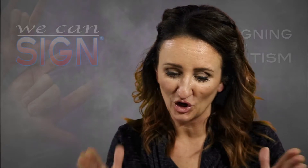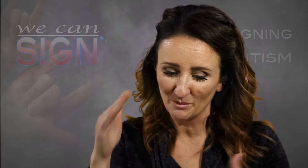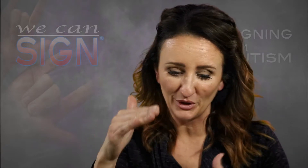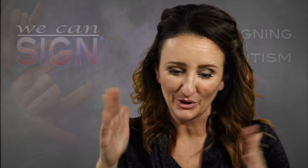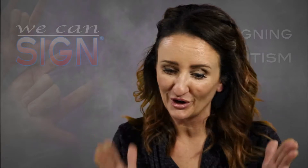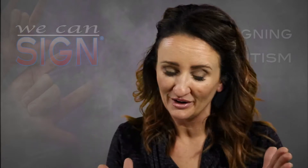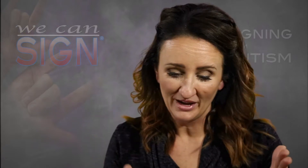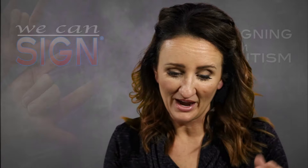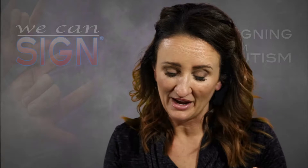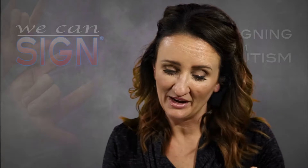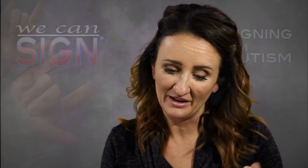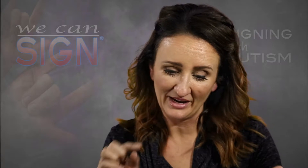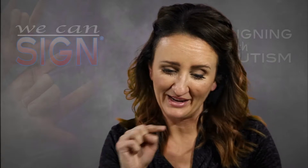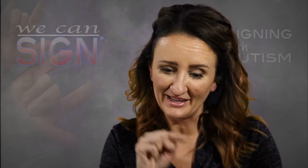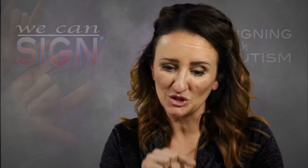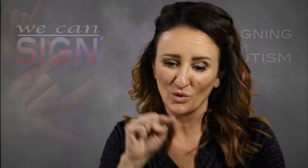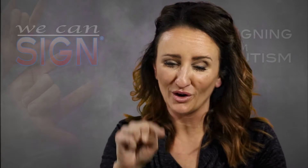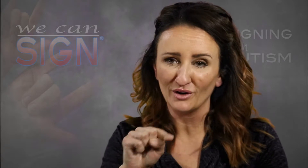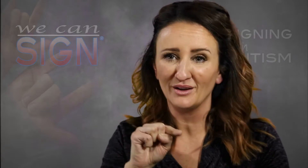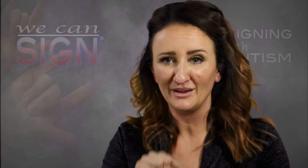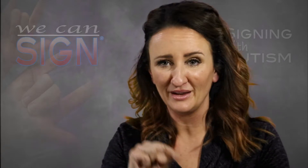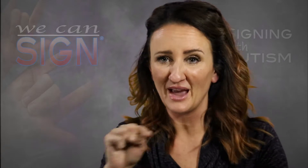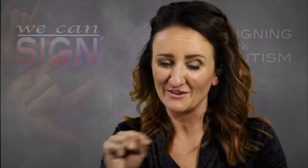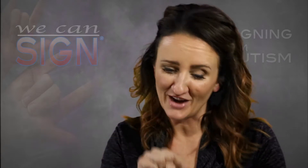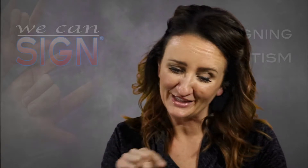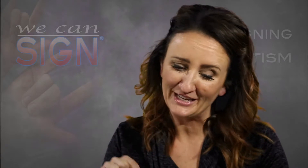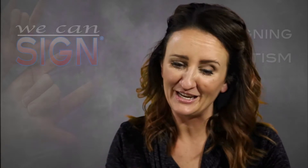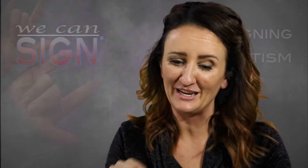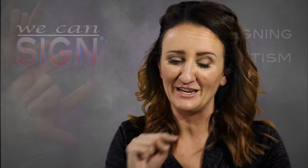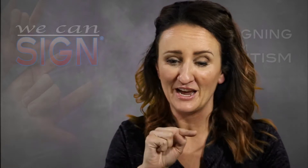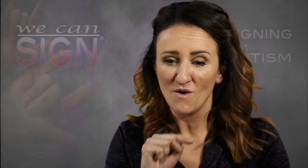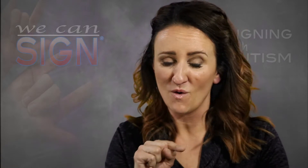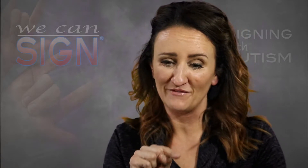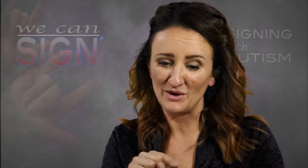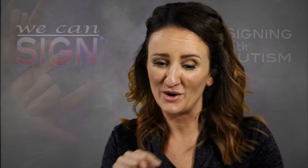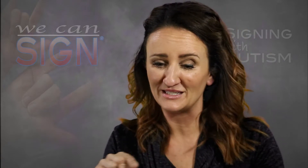computer and for each word he had to find the key, or if he wanted to